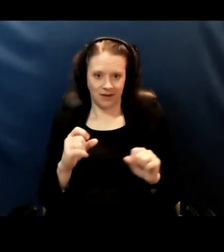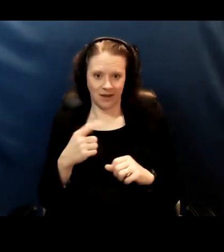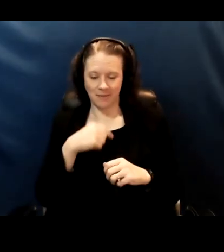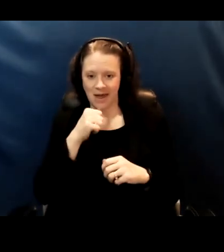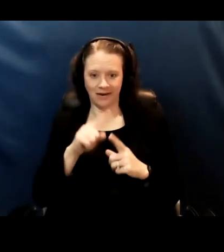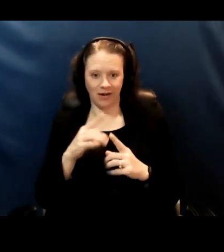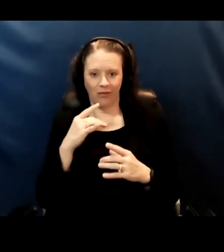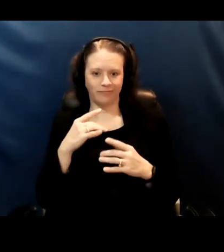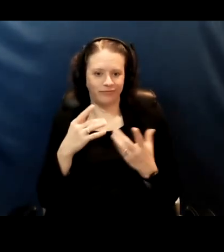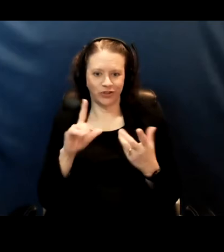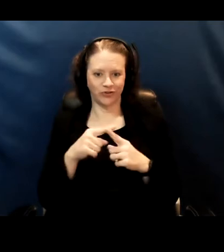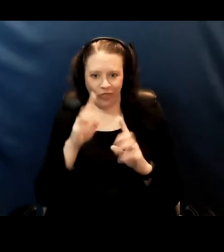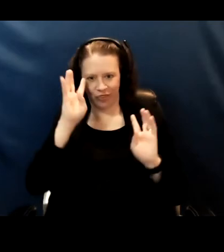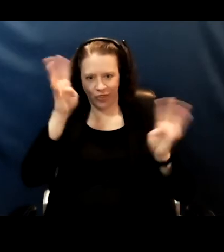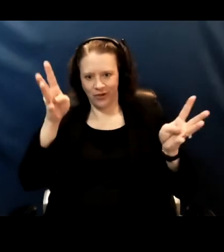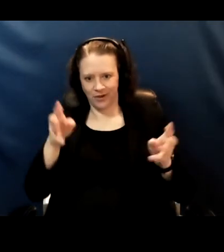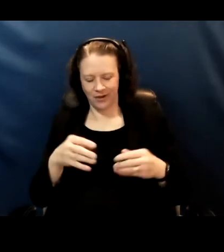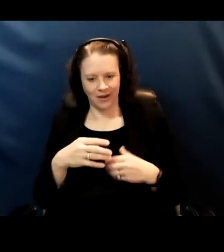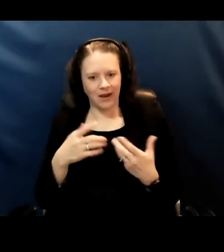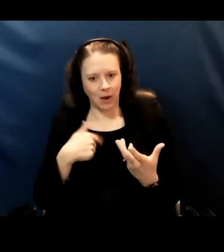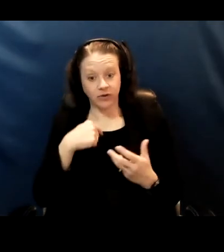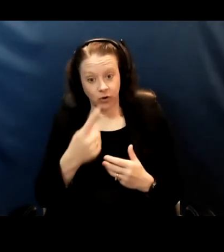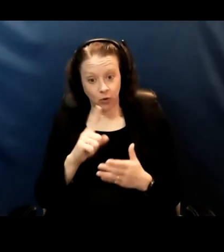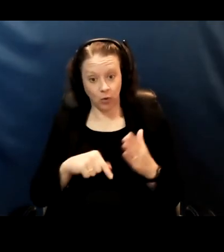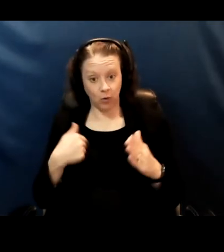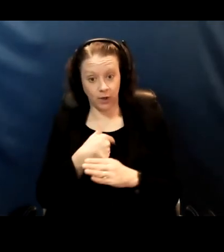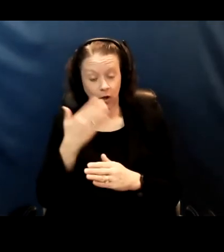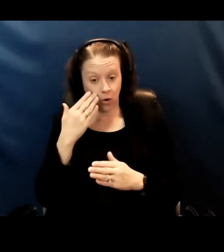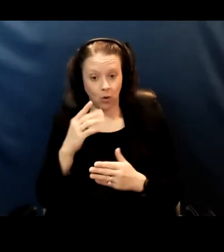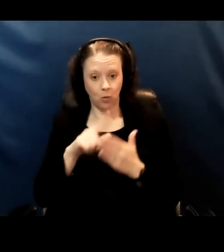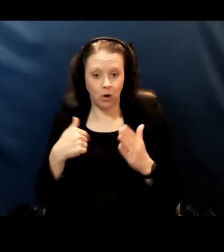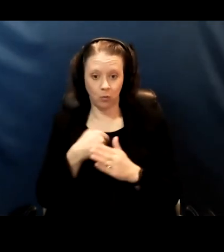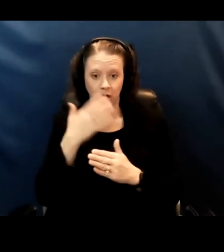I'm gonna tell you what we know and what we know is based on data that's available.